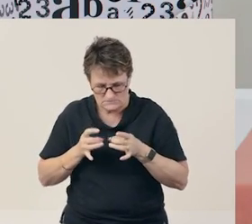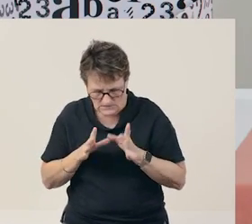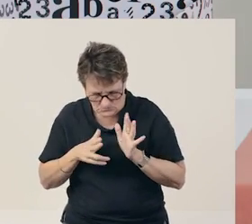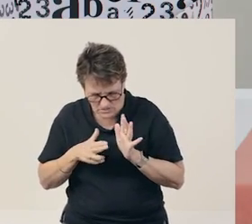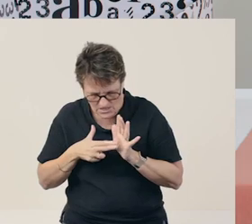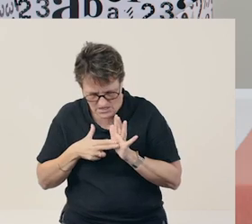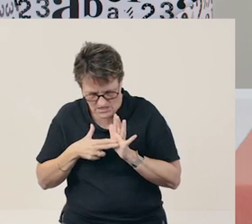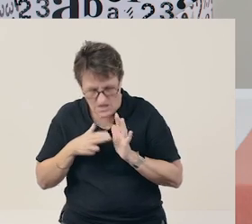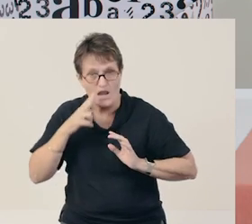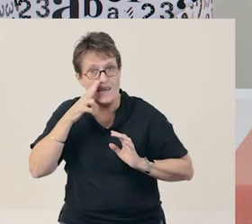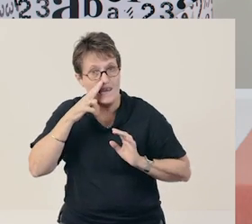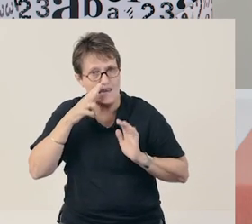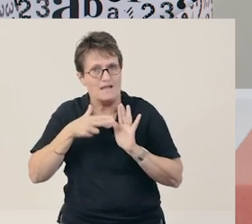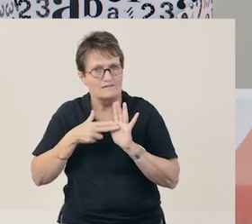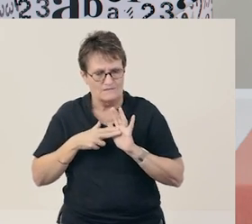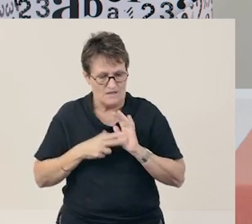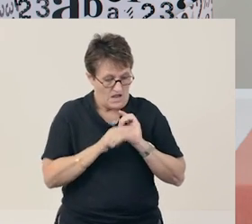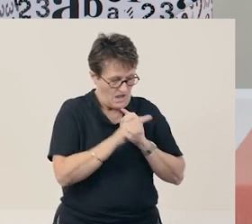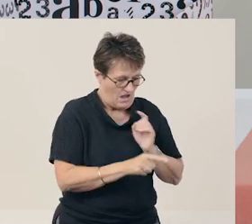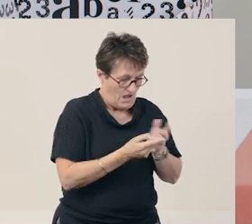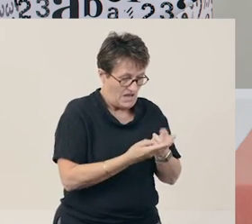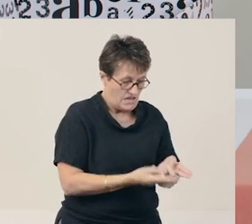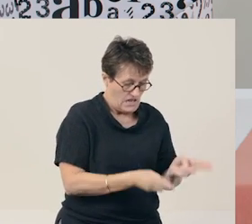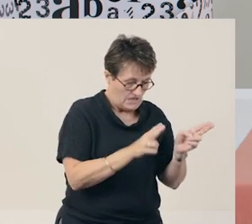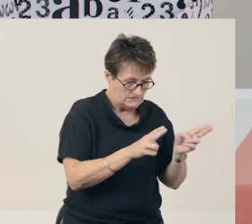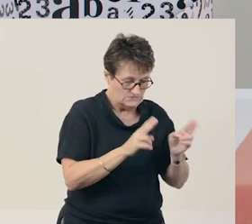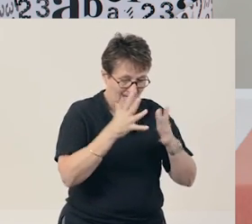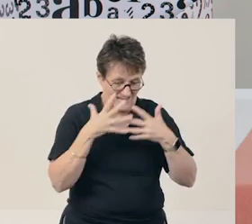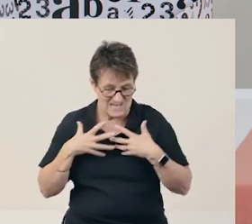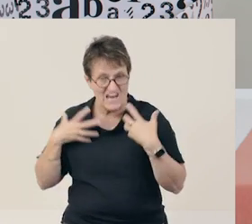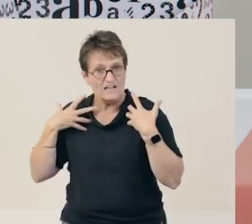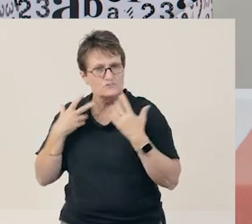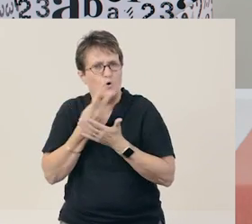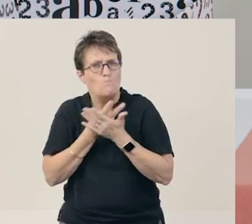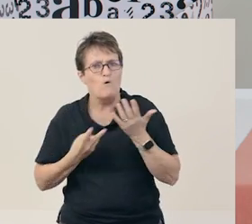The two words ‘nest’ and 'necklace’ start with the ‘nnn’ sound.